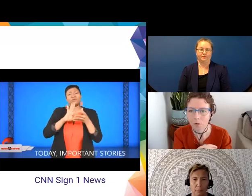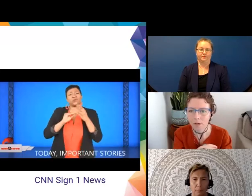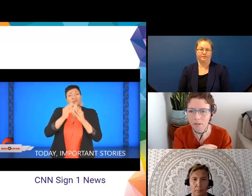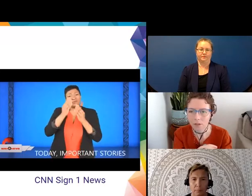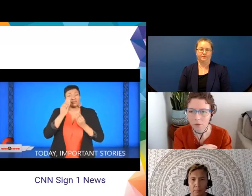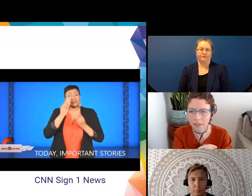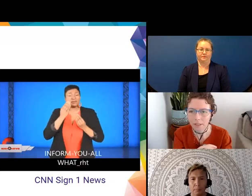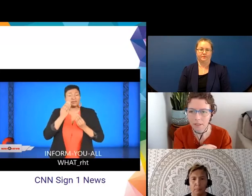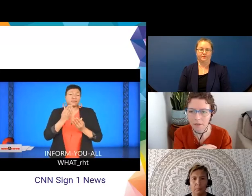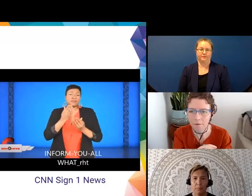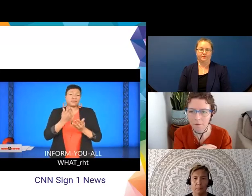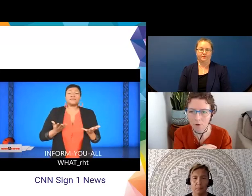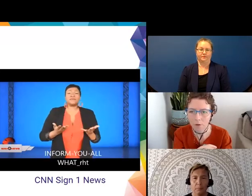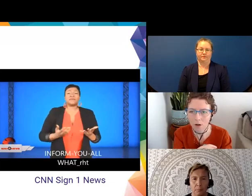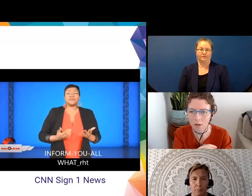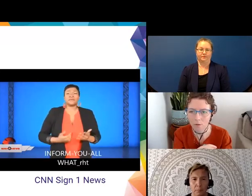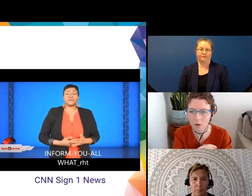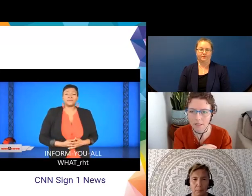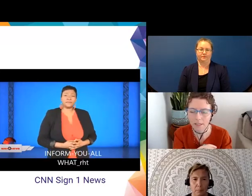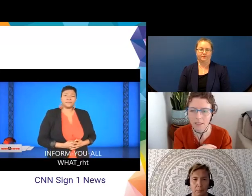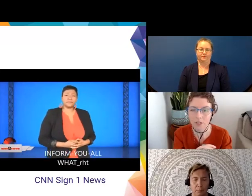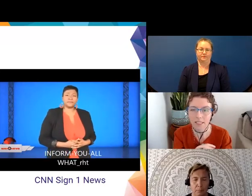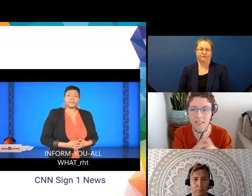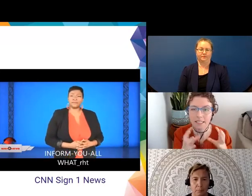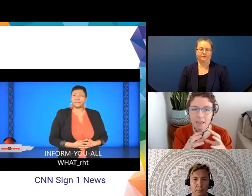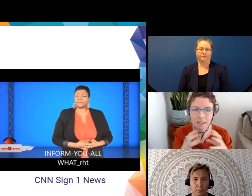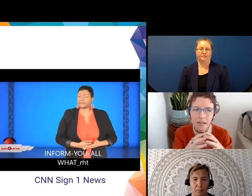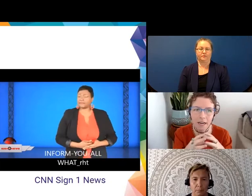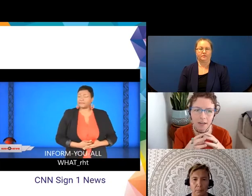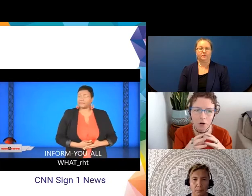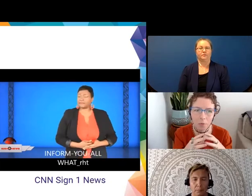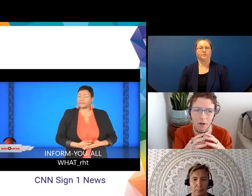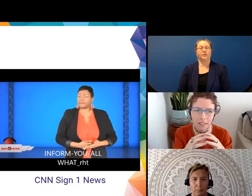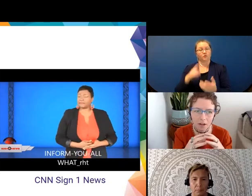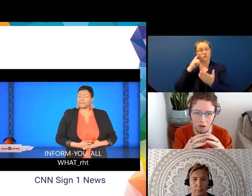IMPORTANT STORIES INFORM-YOU-ALL WHAT. So you can see the single sign incorporates all